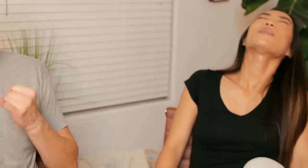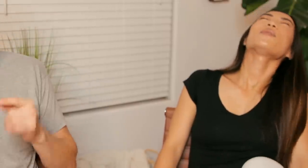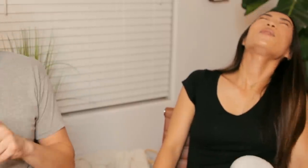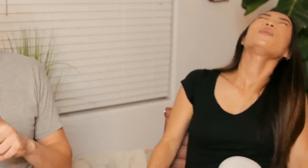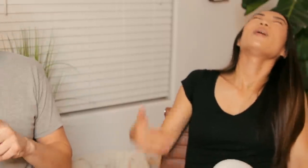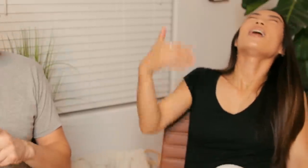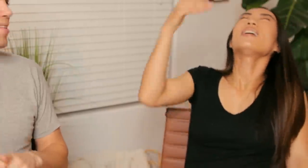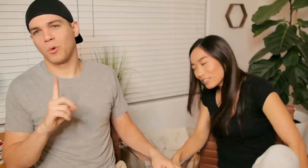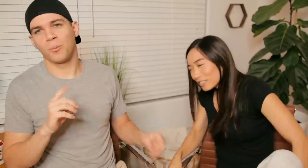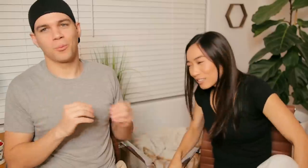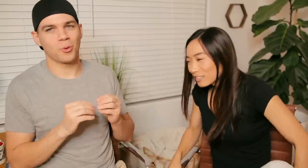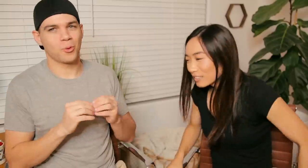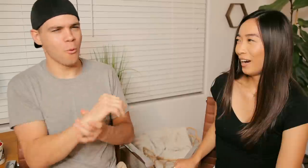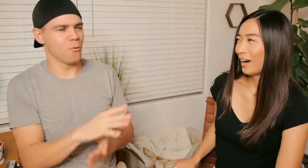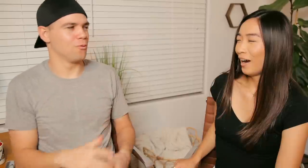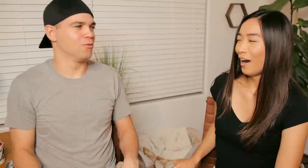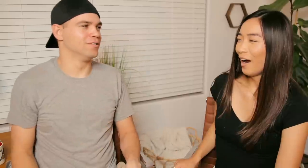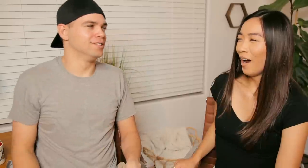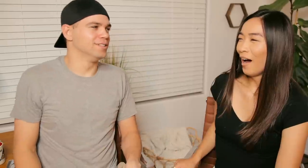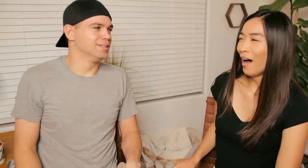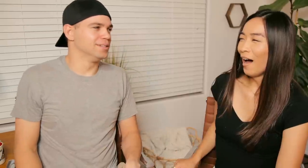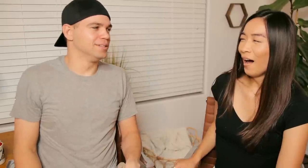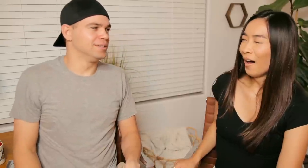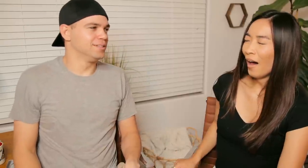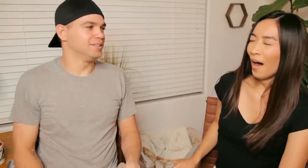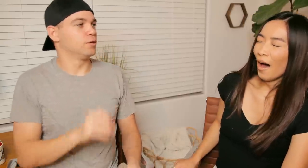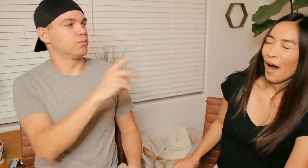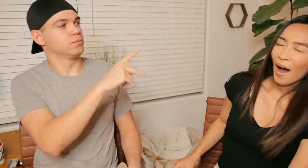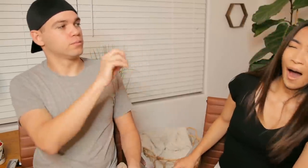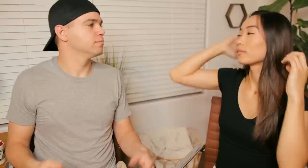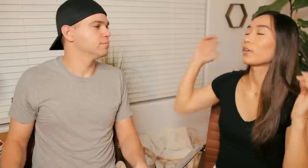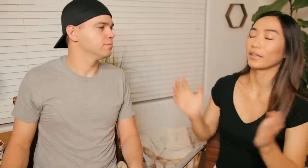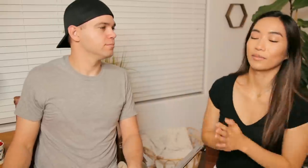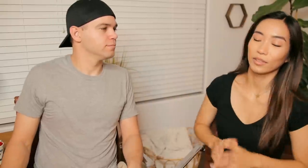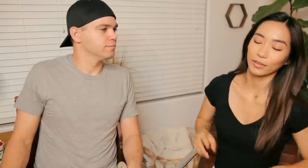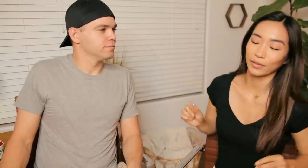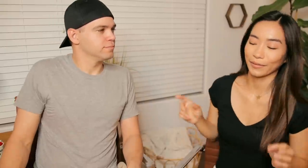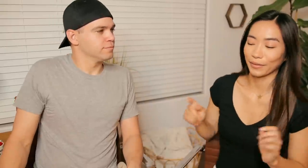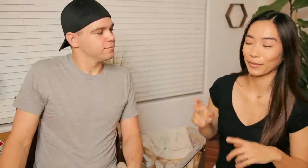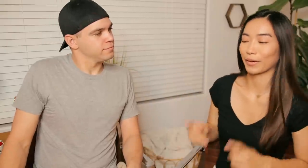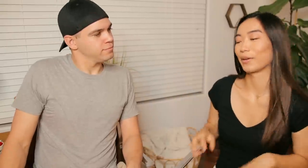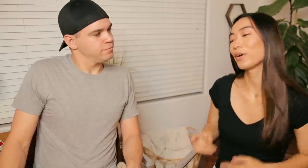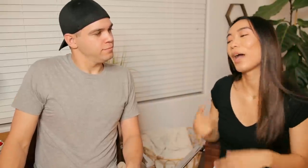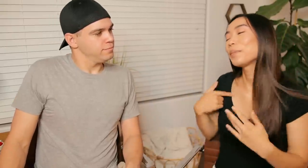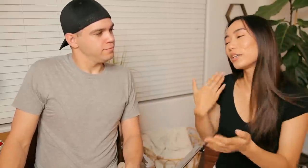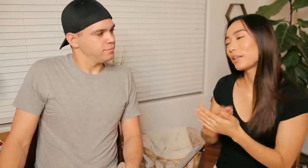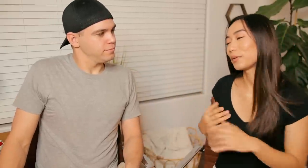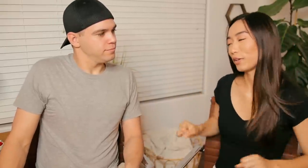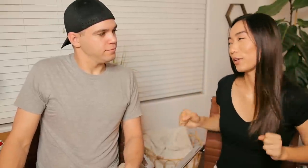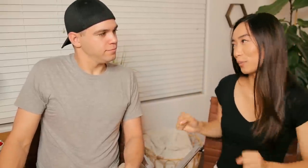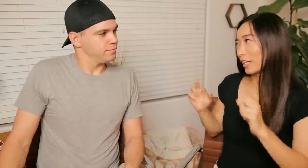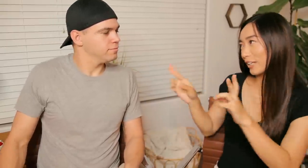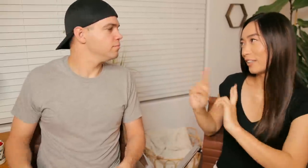E: nooooo😣I'm overwhelmed R: One moreee R: okok?? E: Okokok I'm good! I'm good I'm OKay